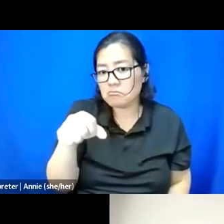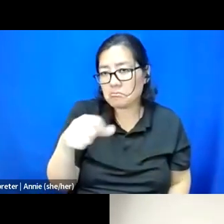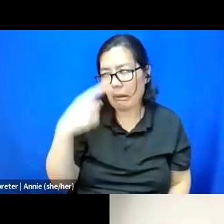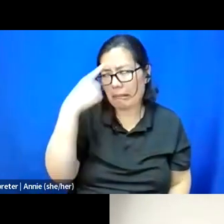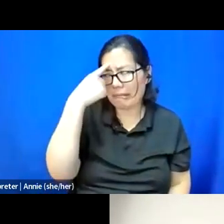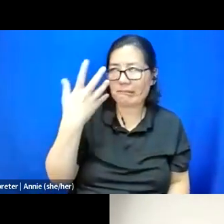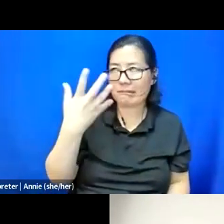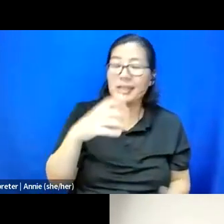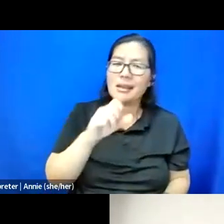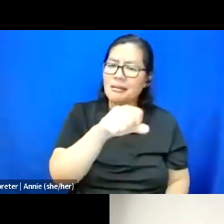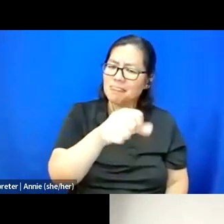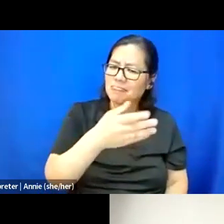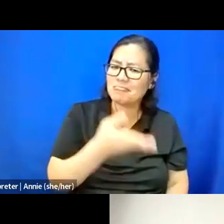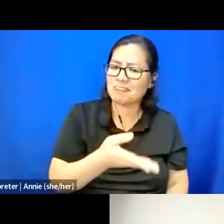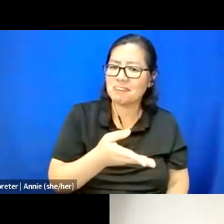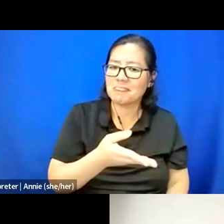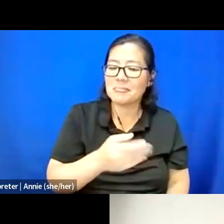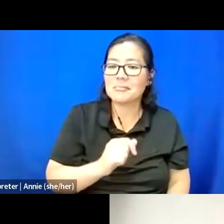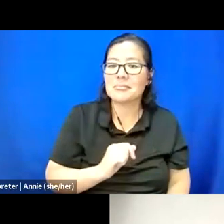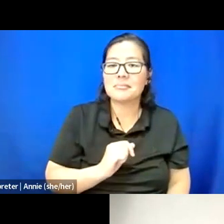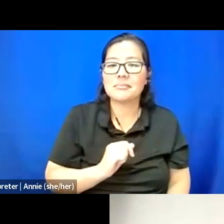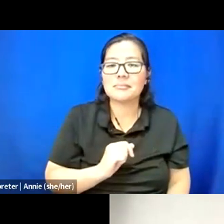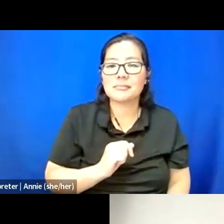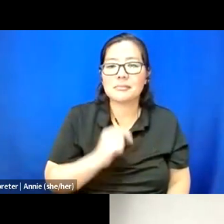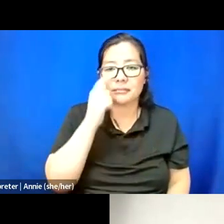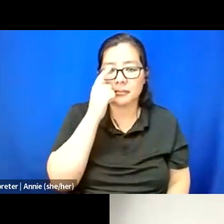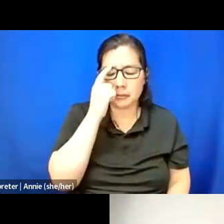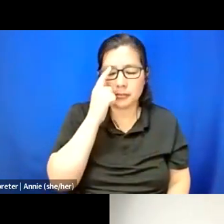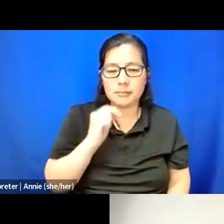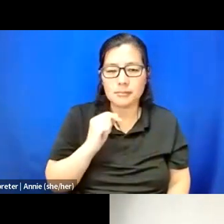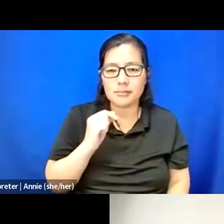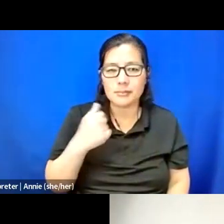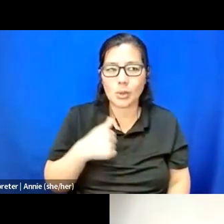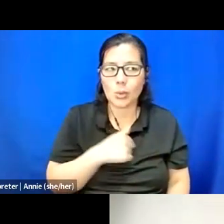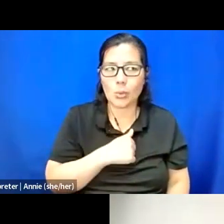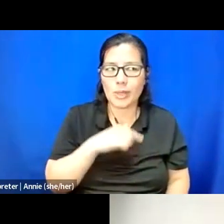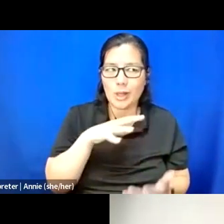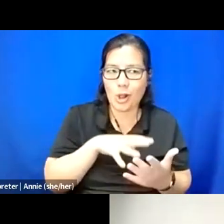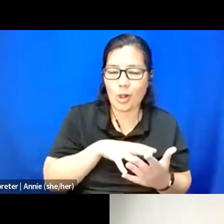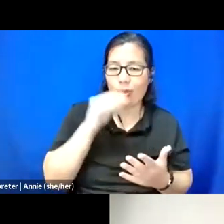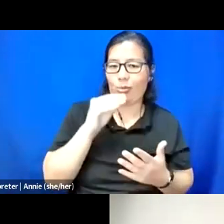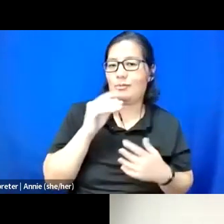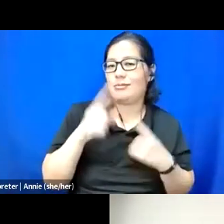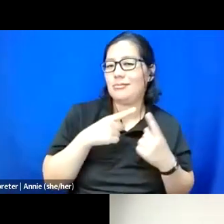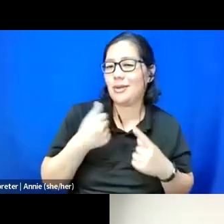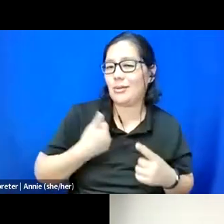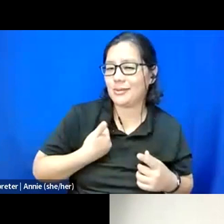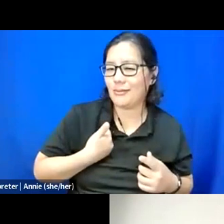but we kind of ended up learning about ourselves and each other in ways